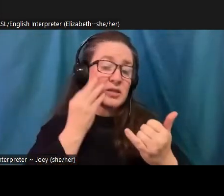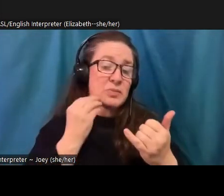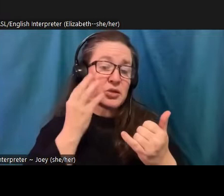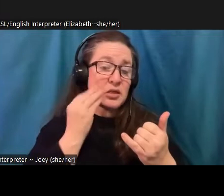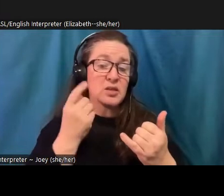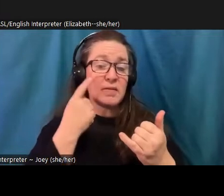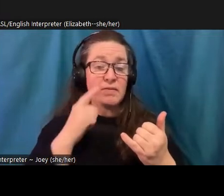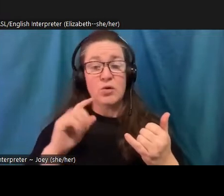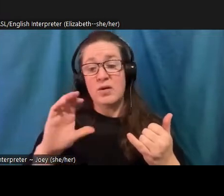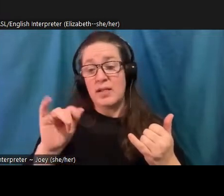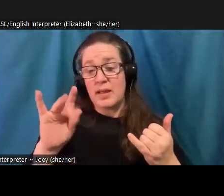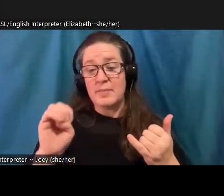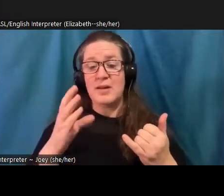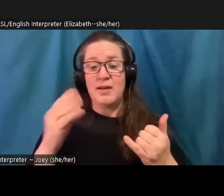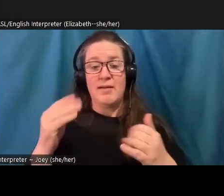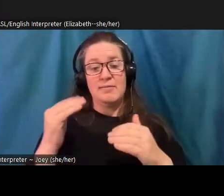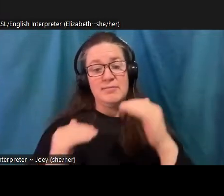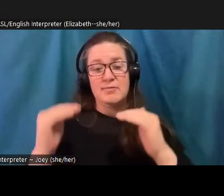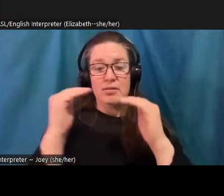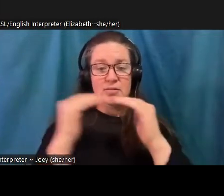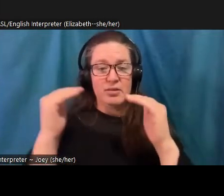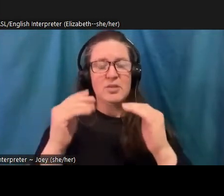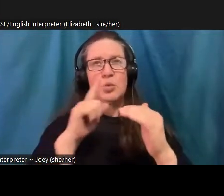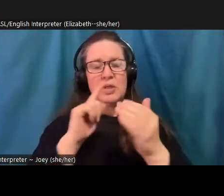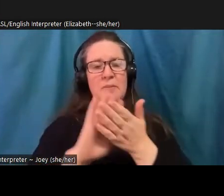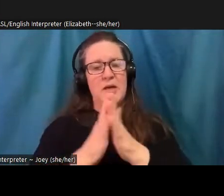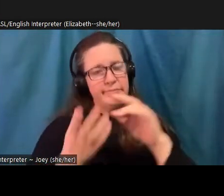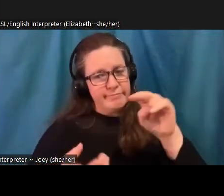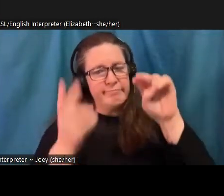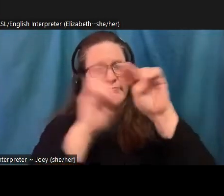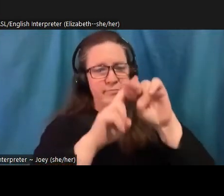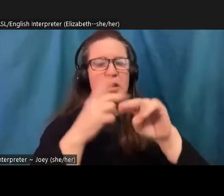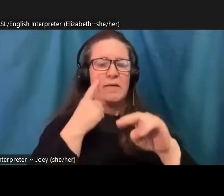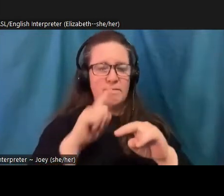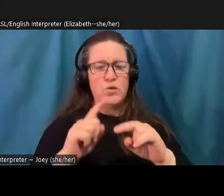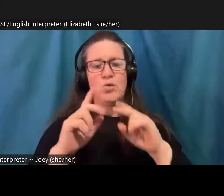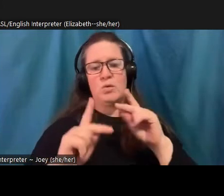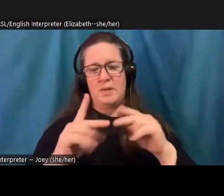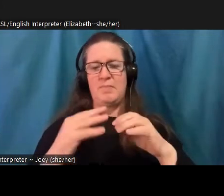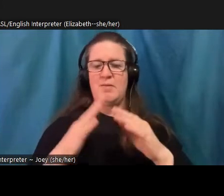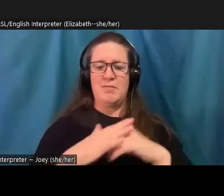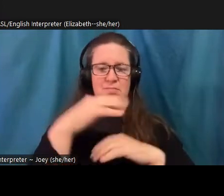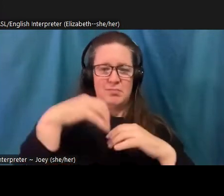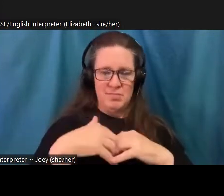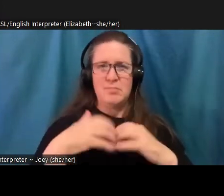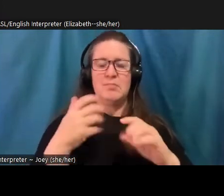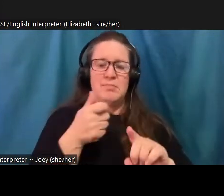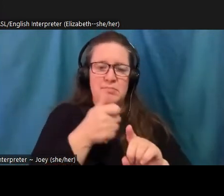ongoing traumas for colonized people. And Nayla Burton on this slide is has a really moving article on this. And so I put